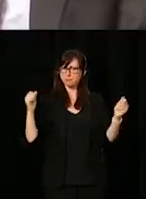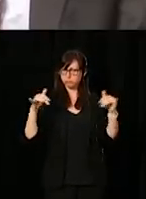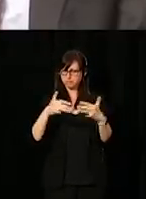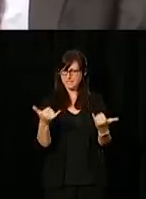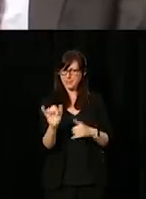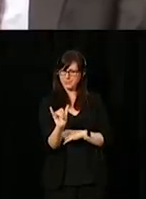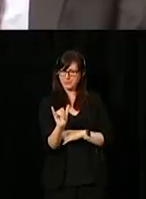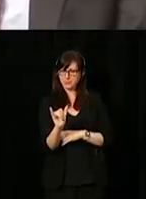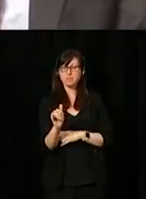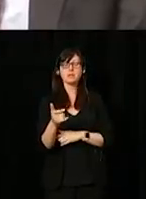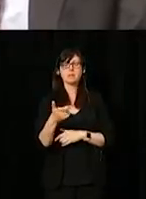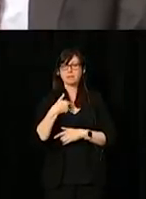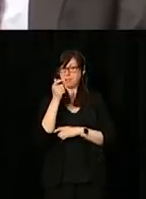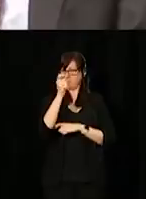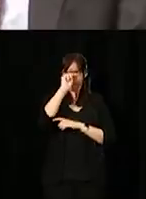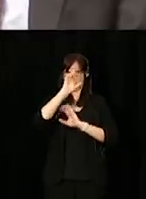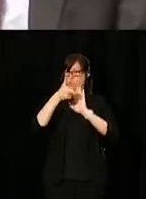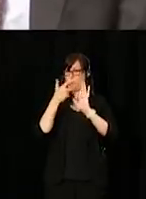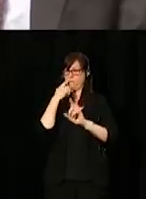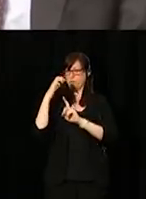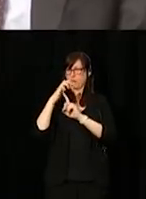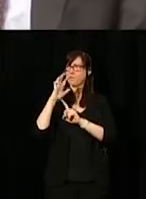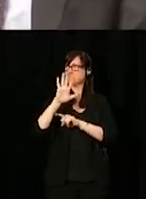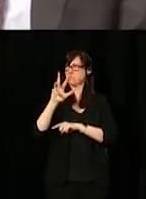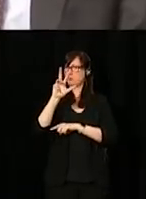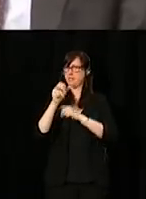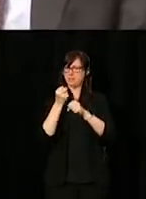Since I took on the role as your champion almost three years ago,